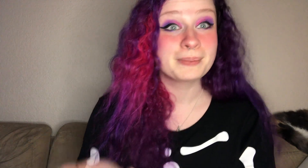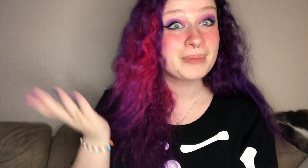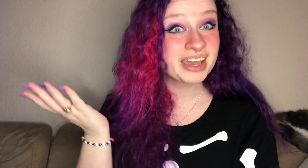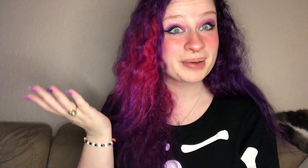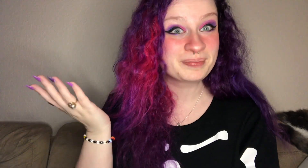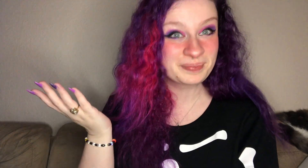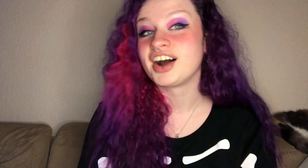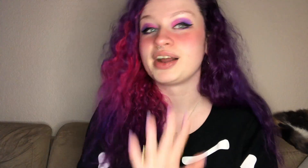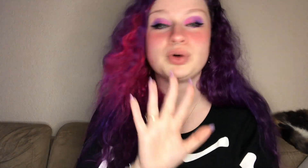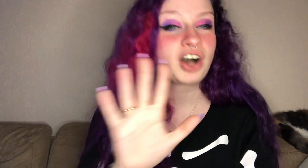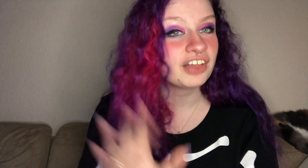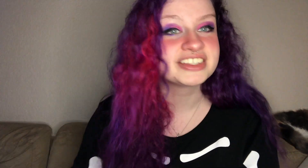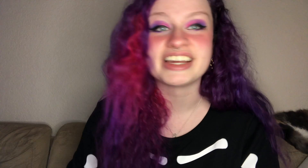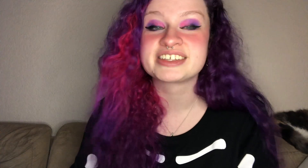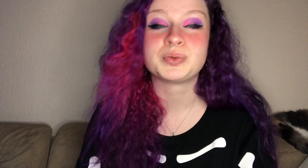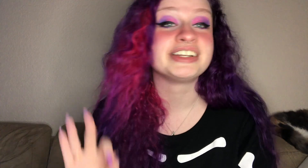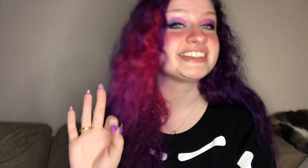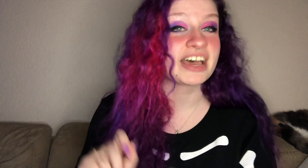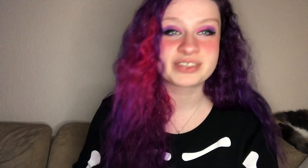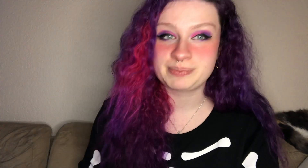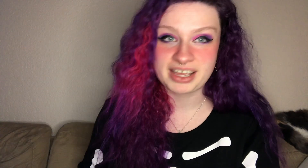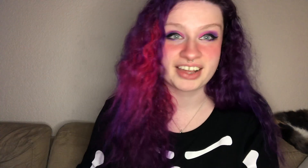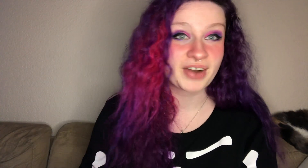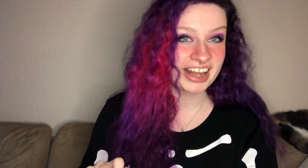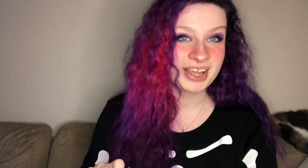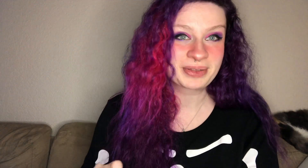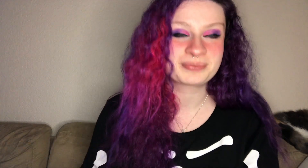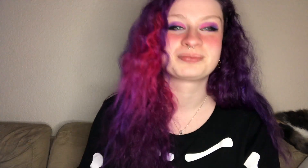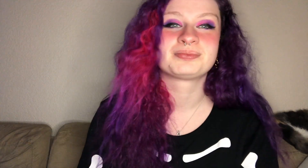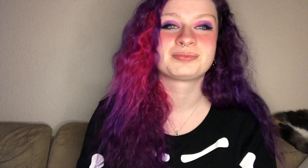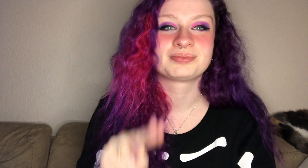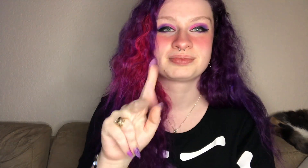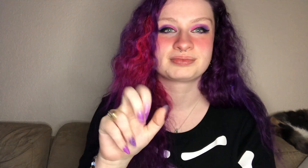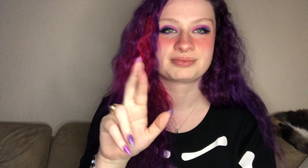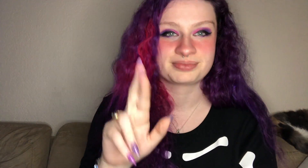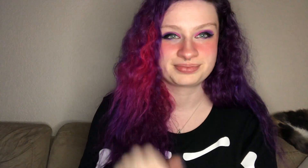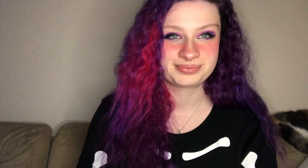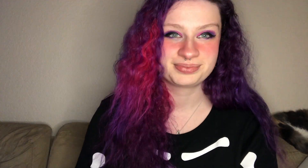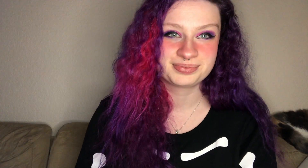makeup all right we'll call this next one deaf speed ready